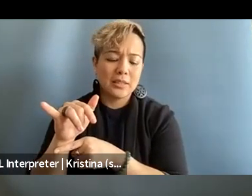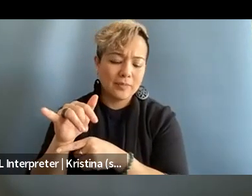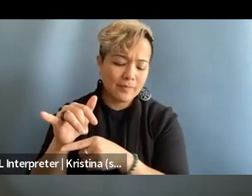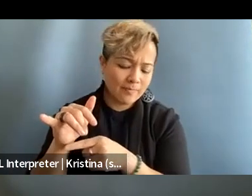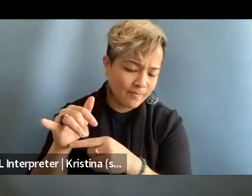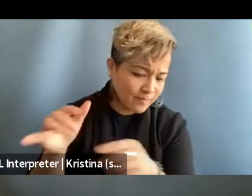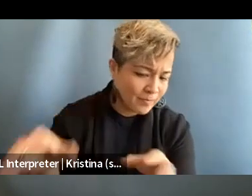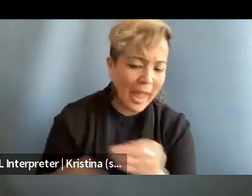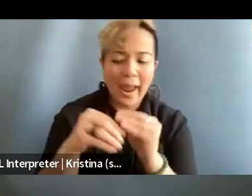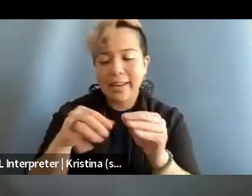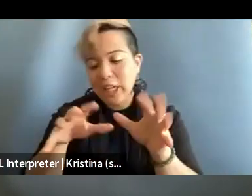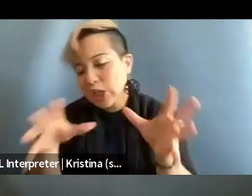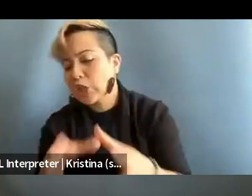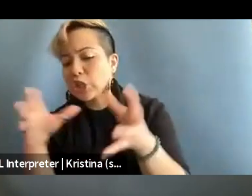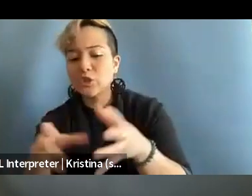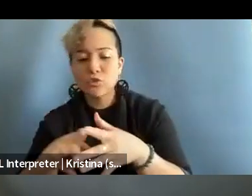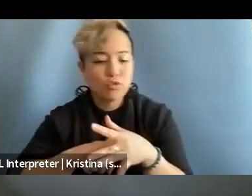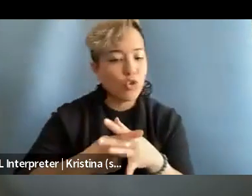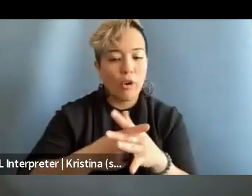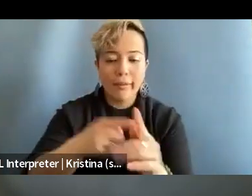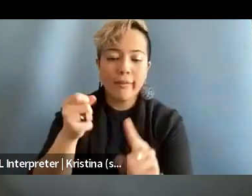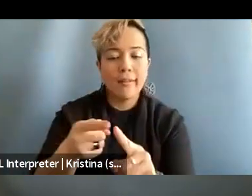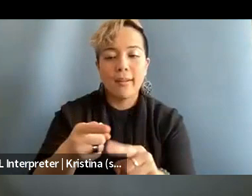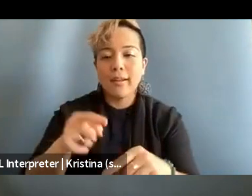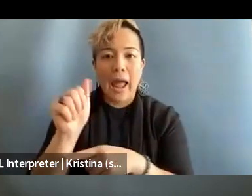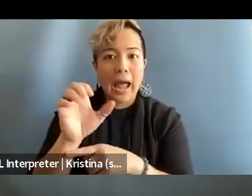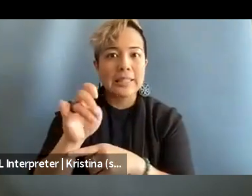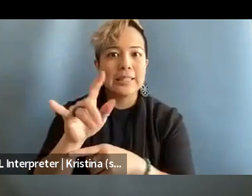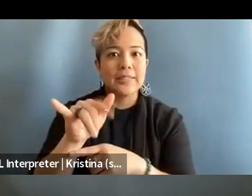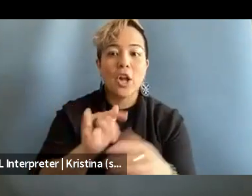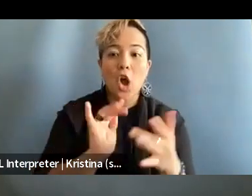started and is supporting actively an online campaign